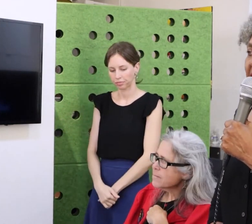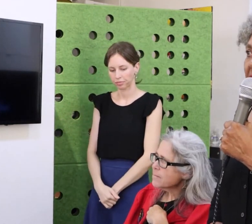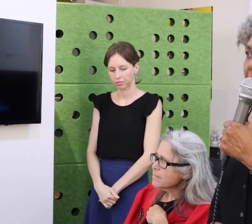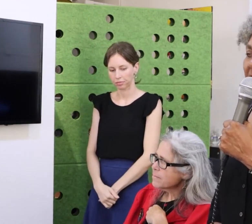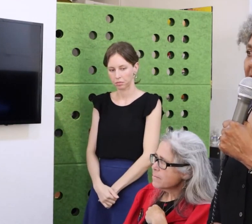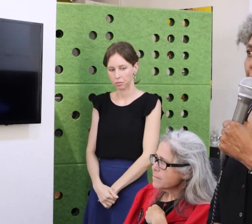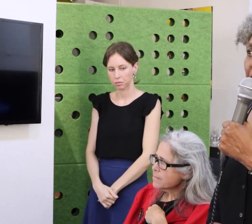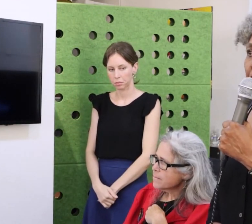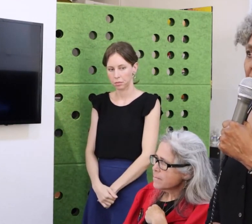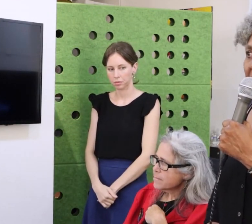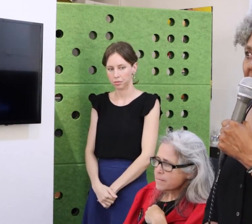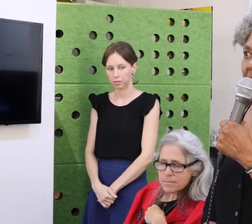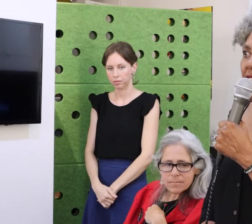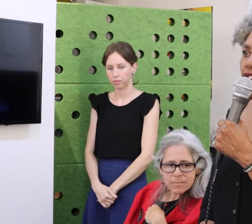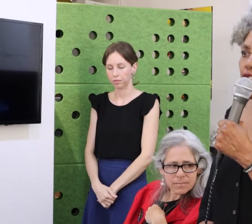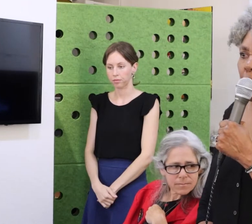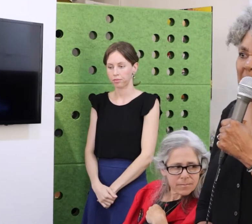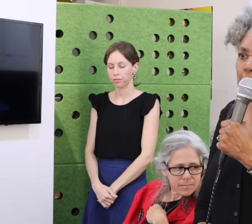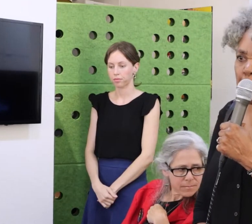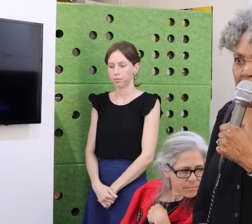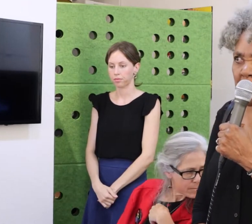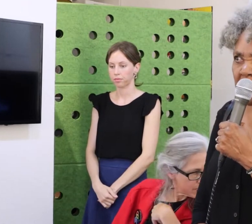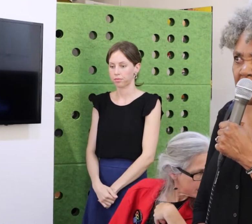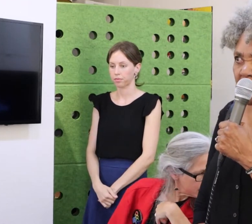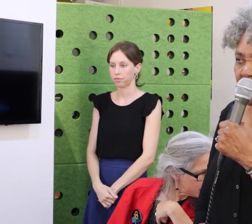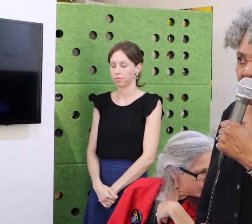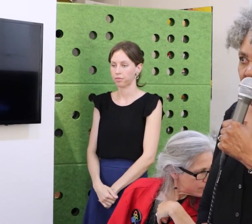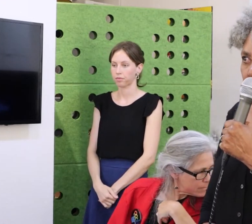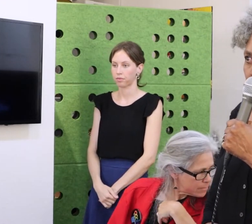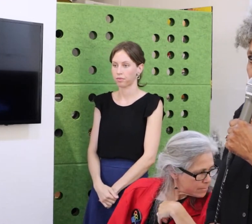not preclude employment.